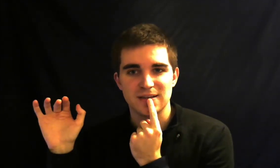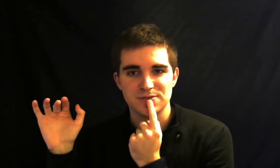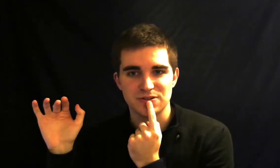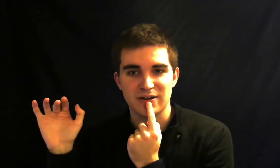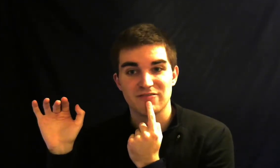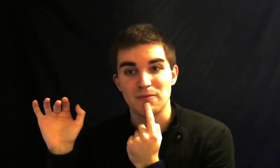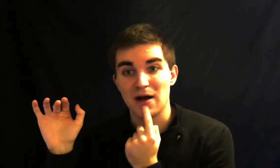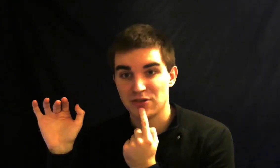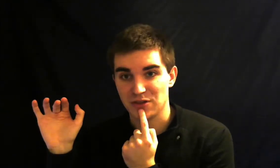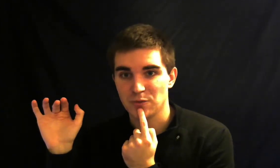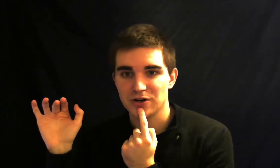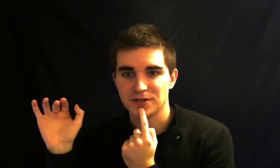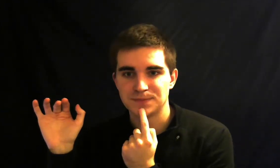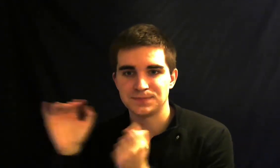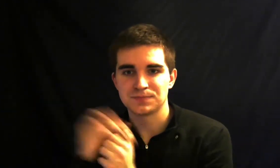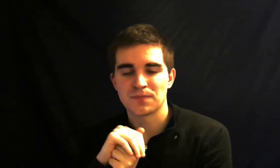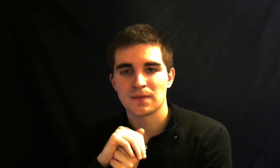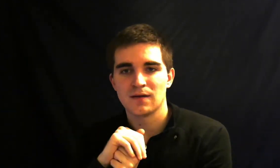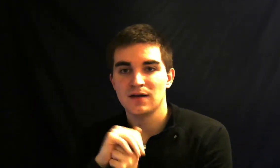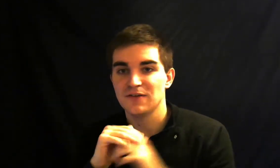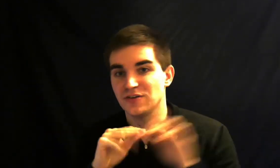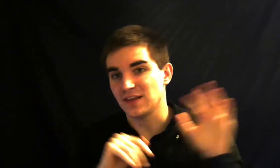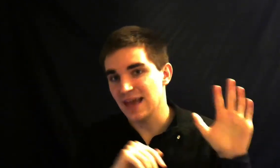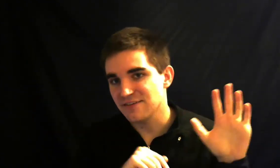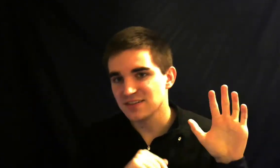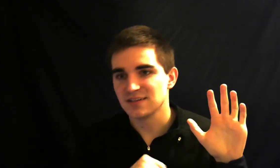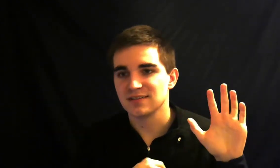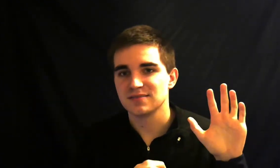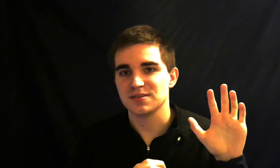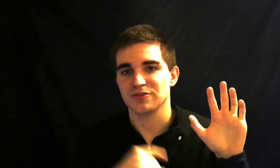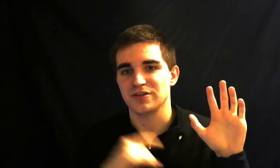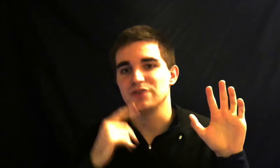are doing if they're mouthing the word they're on the left similarly you would